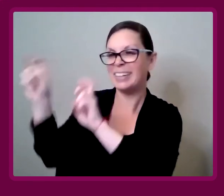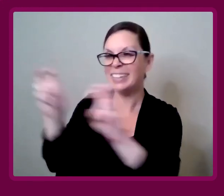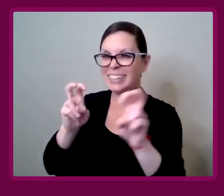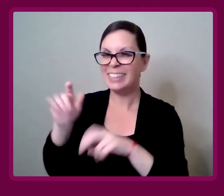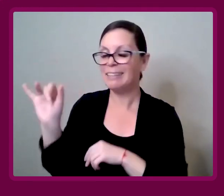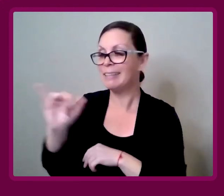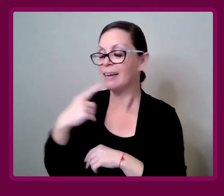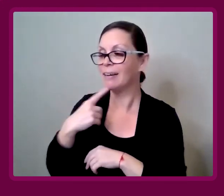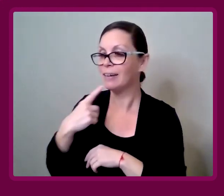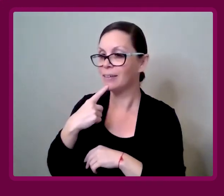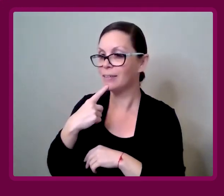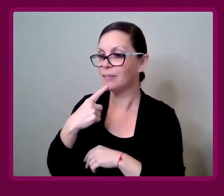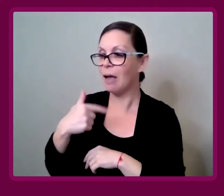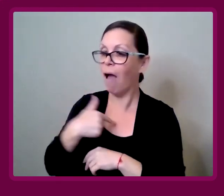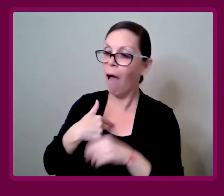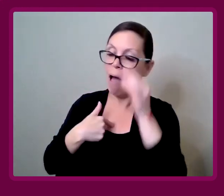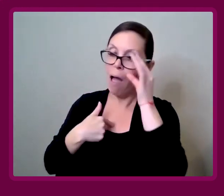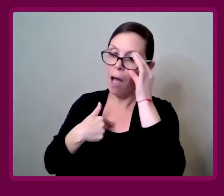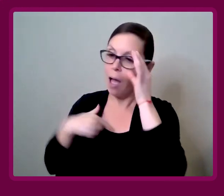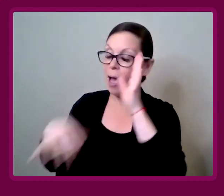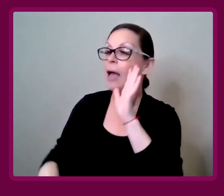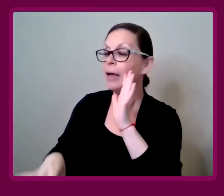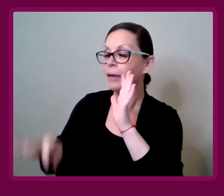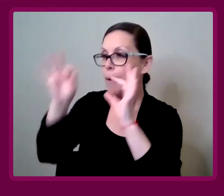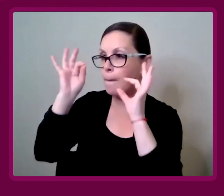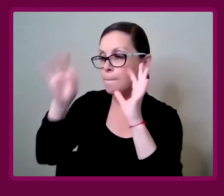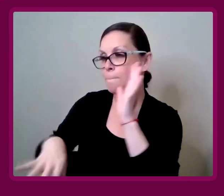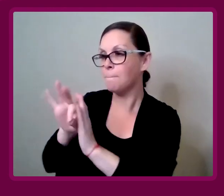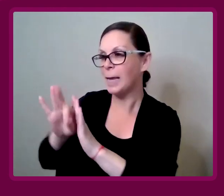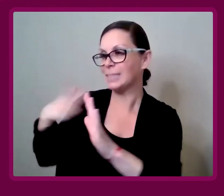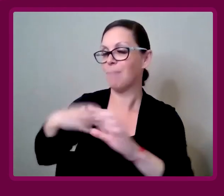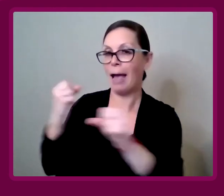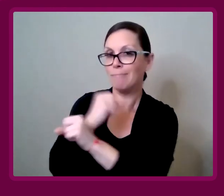fight. Like I say, I've chosen my battle.